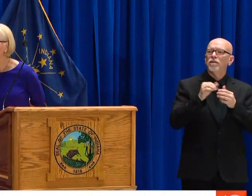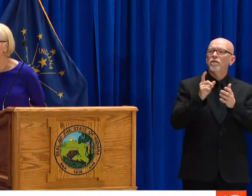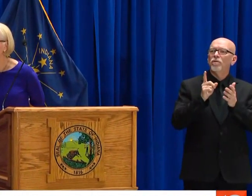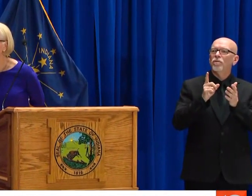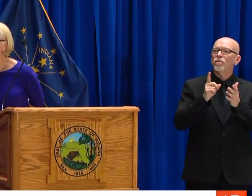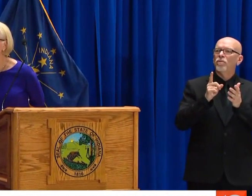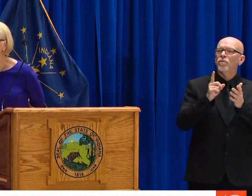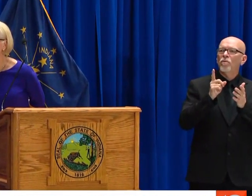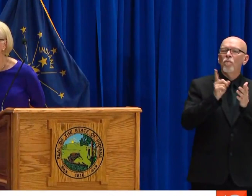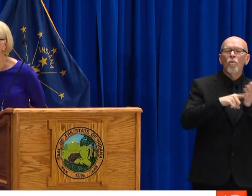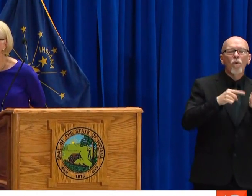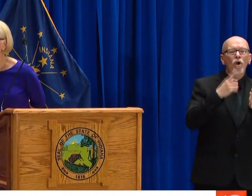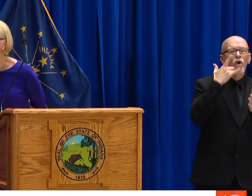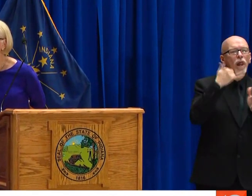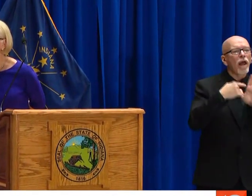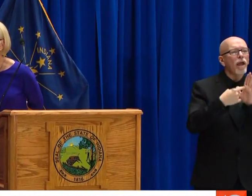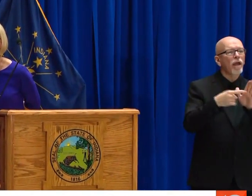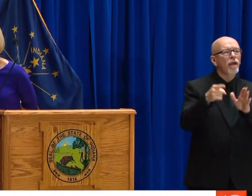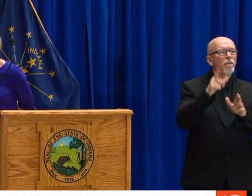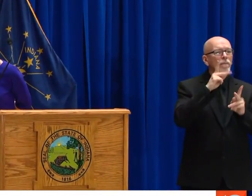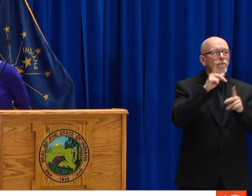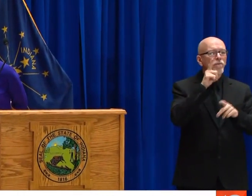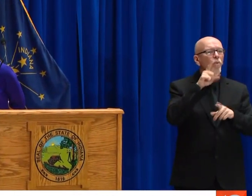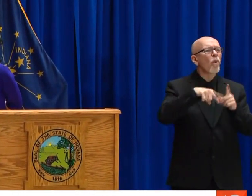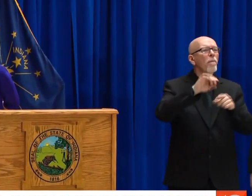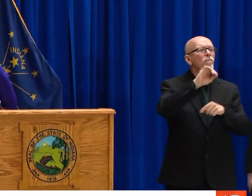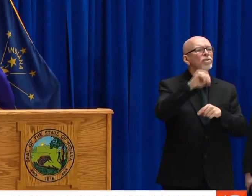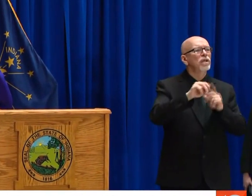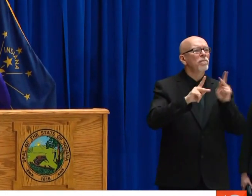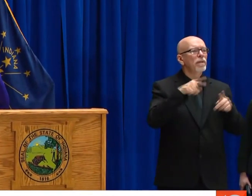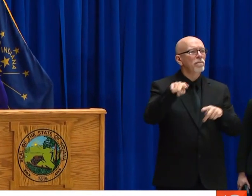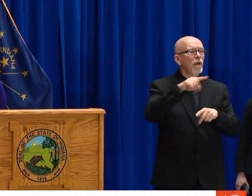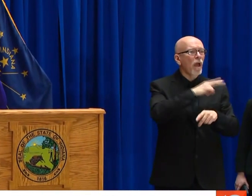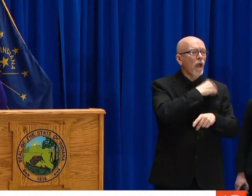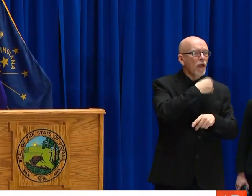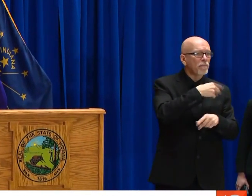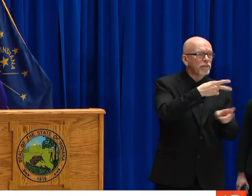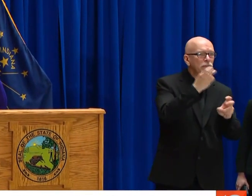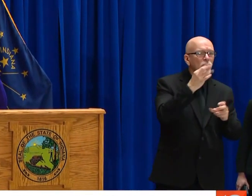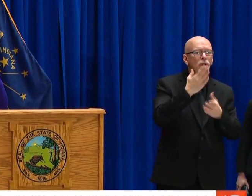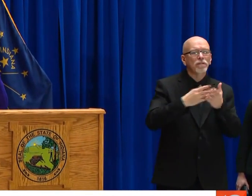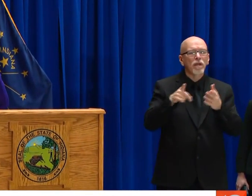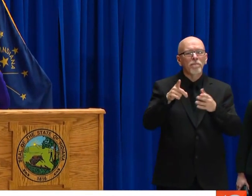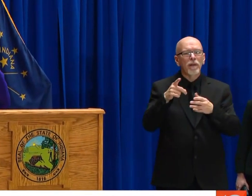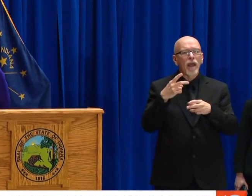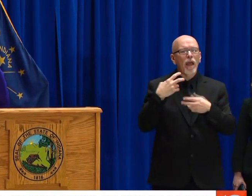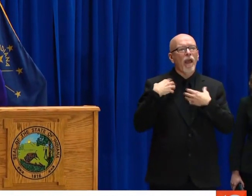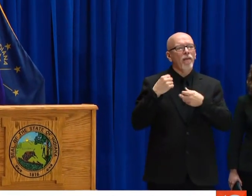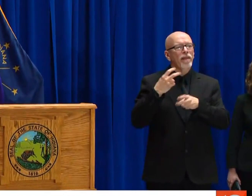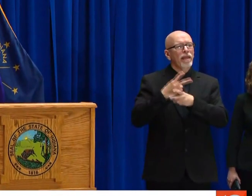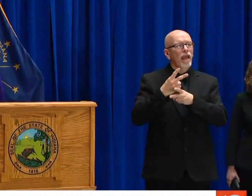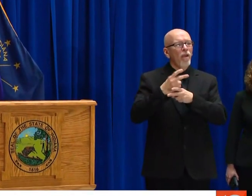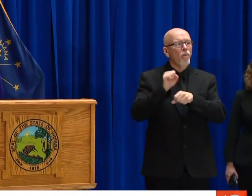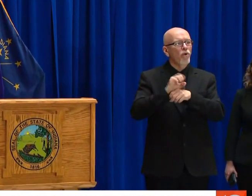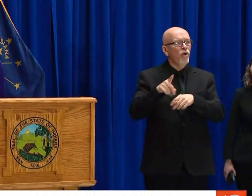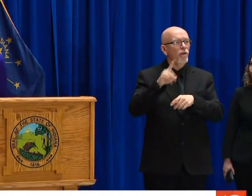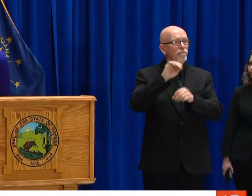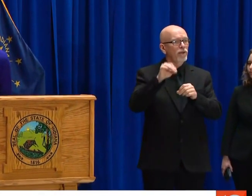NOW YOU DON'T HAVE TO GO FOR A WALK. CAN YOU TELL US ANYTHING ABOUT WHAT PERCENTAGES OF CASES THAT WE'RE SEEING ARE HOSPITALIZED